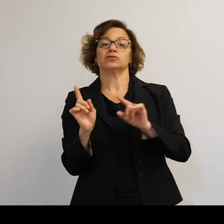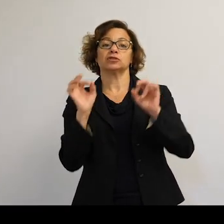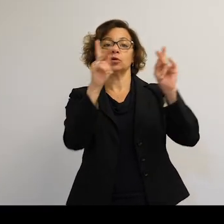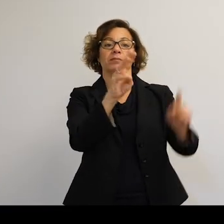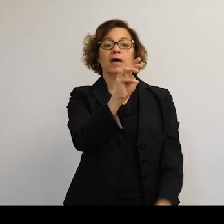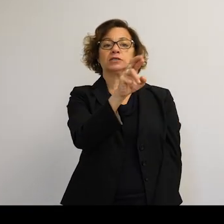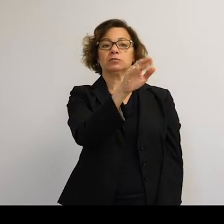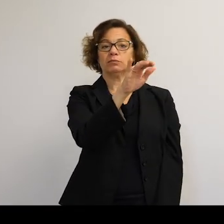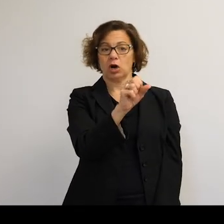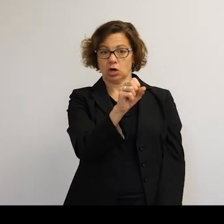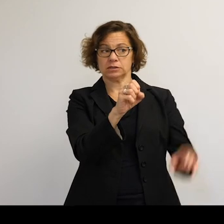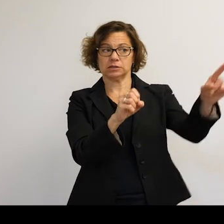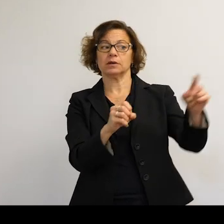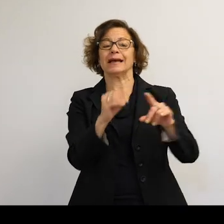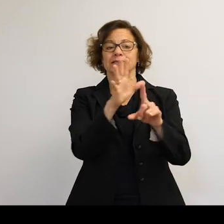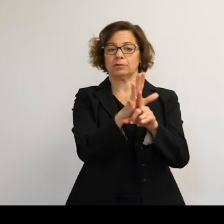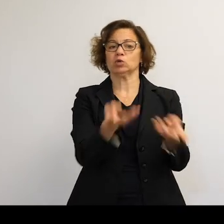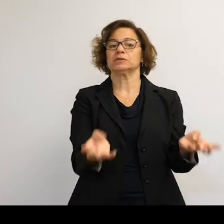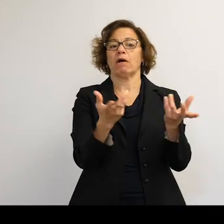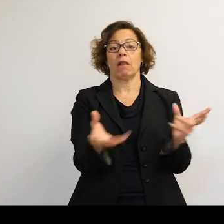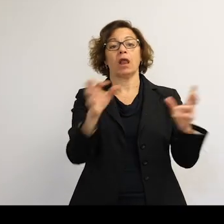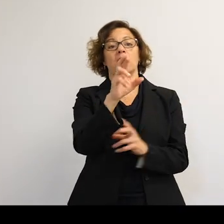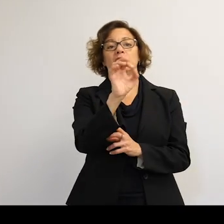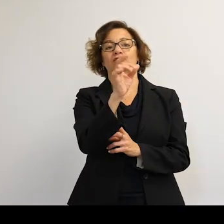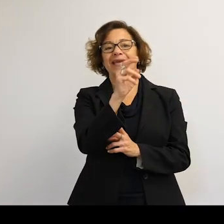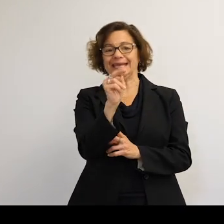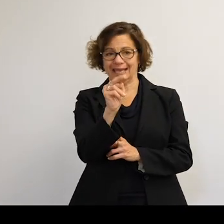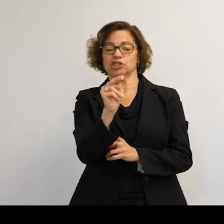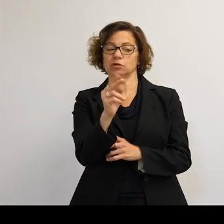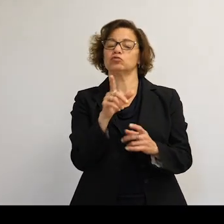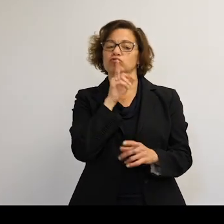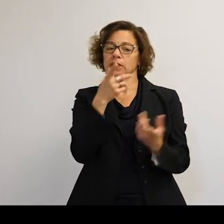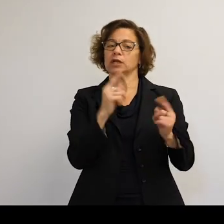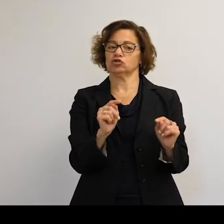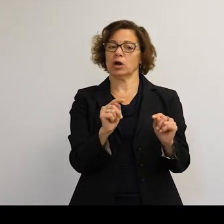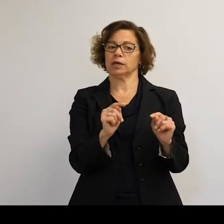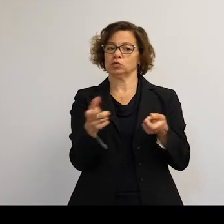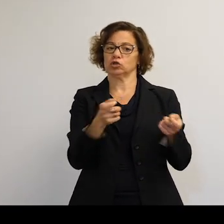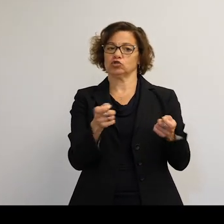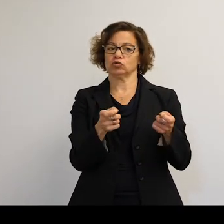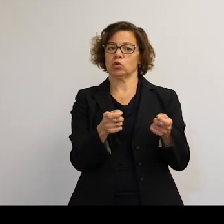And it's something that a lot of work on the space station has been to try and gauge the body's reaction to these long-term exposures